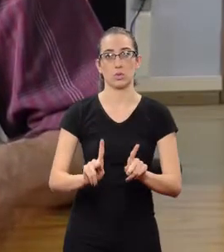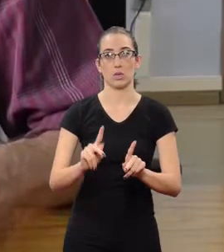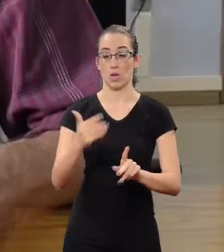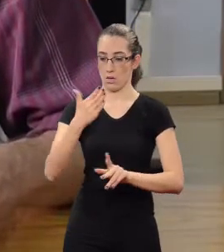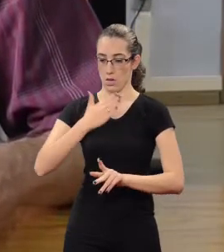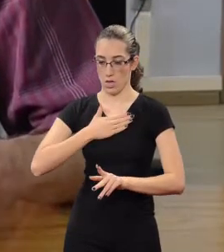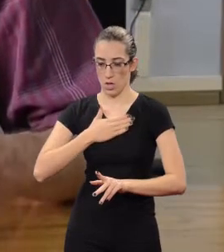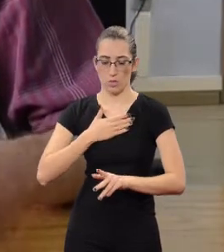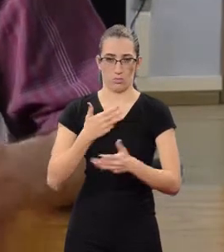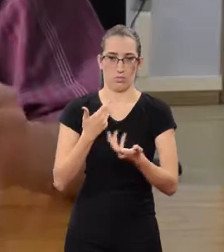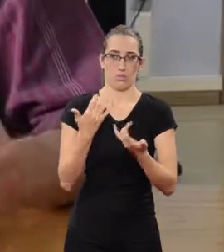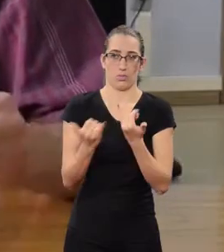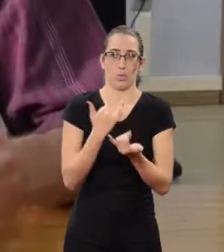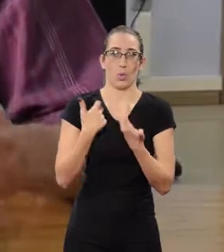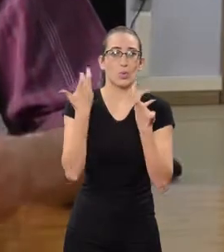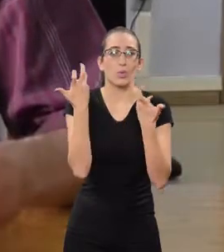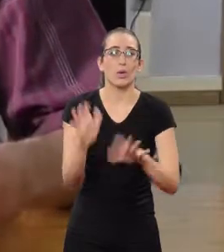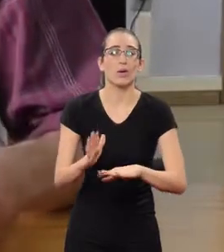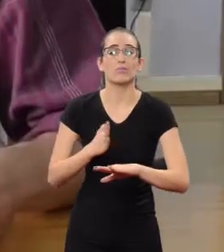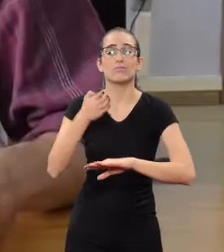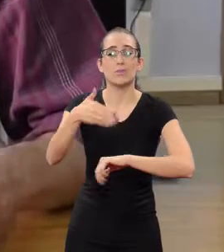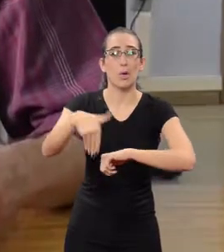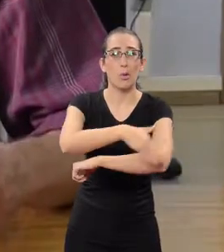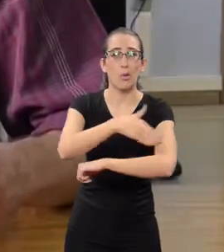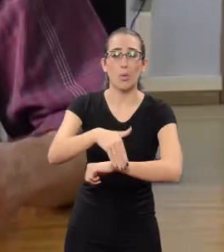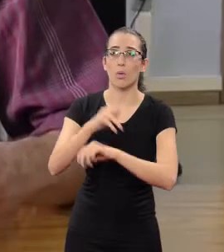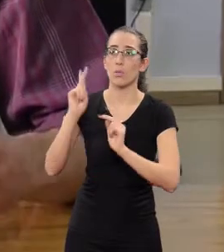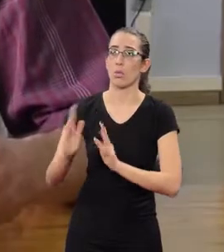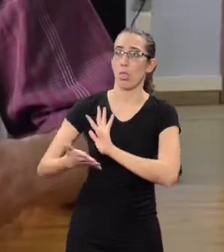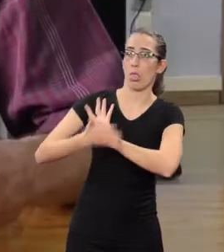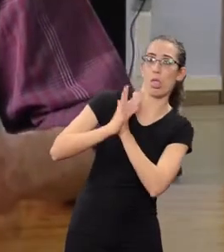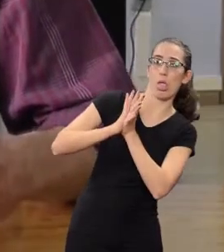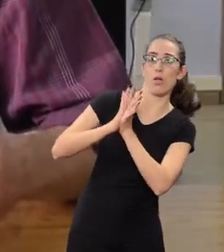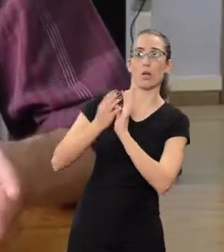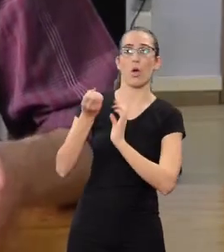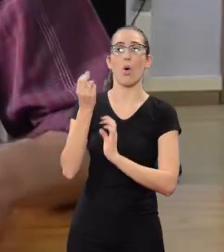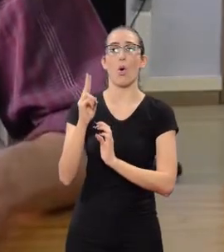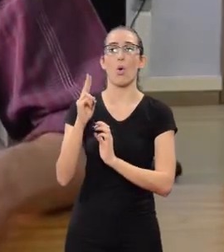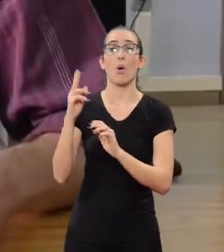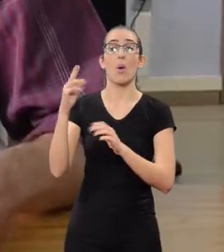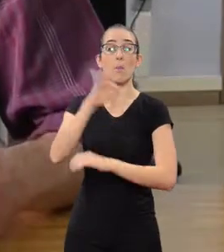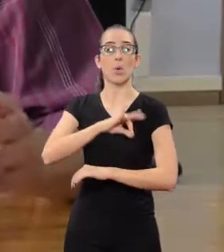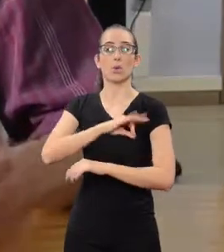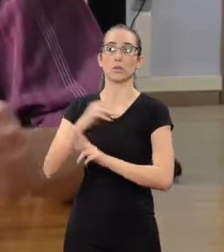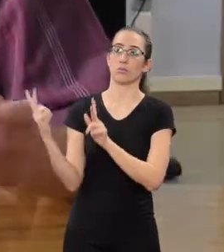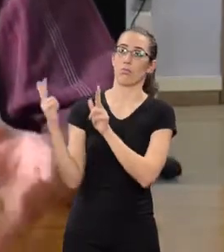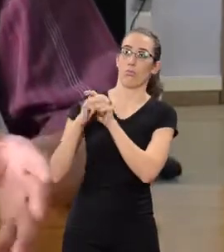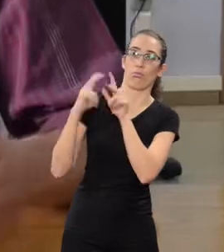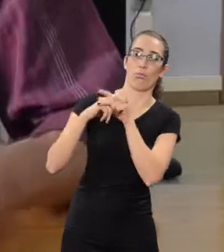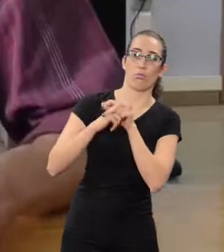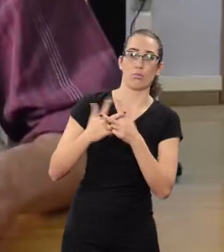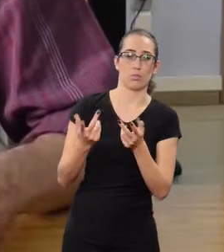I don't want to be killed or tortured by the police, not even my children.